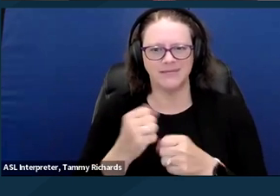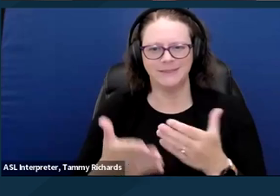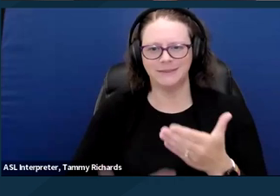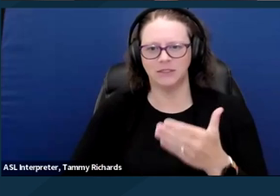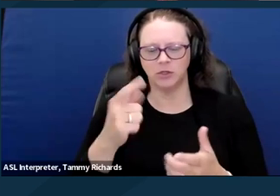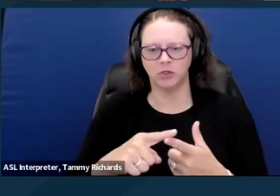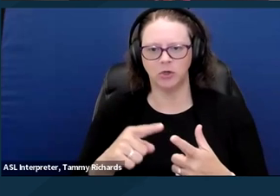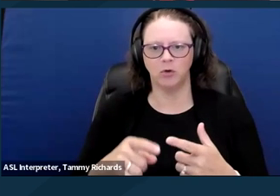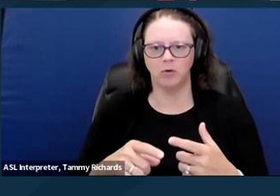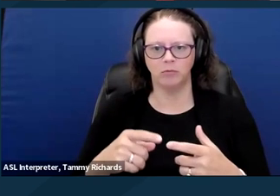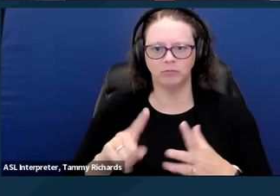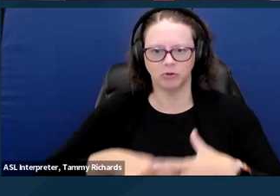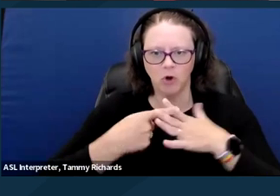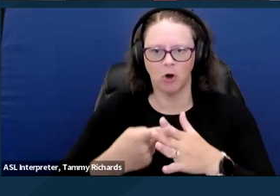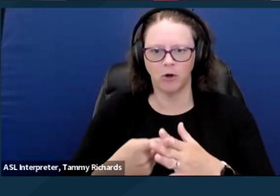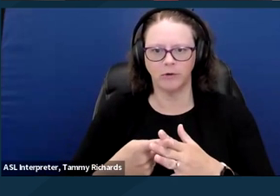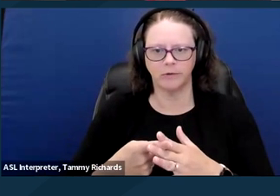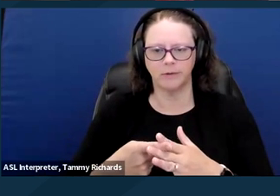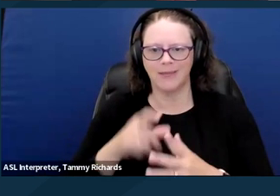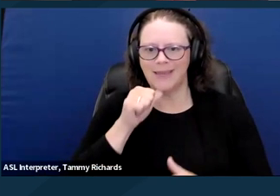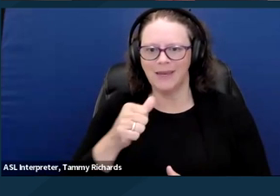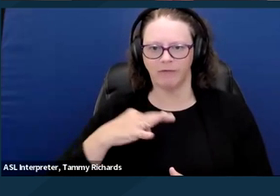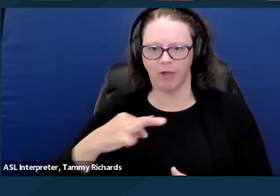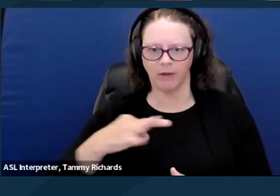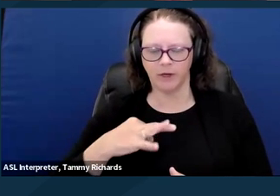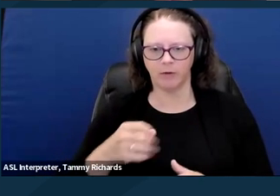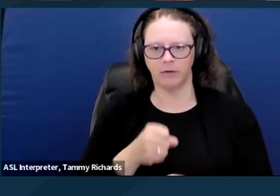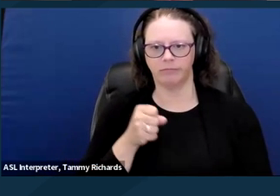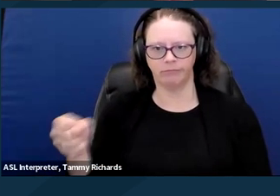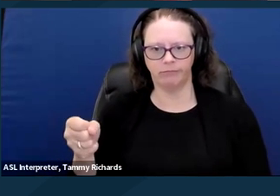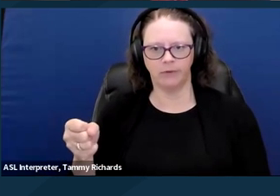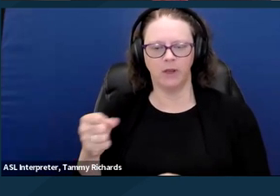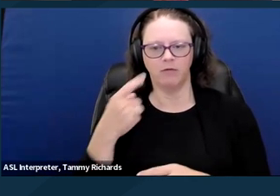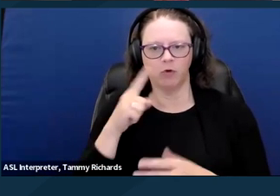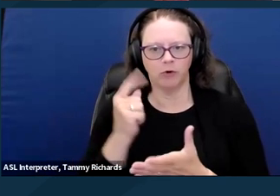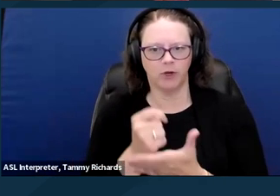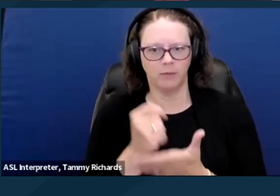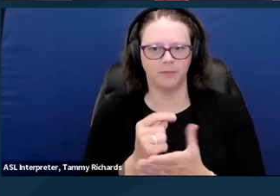Unfortunately, there are a number of these, so I'll try briefly to summarize each of them.